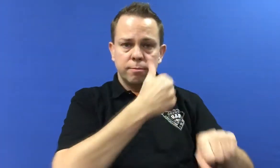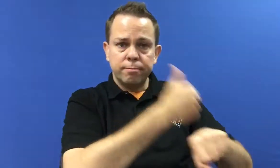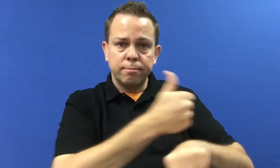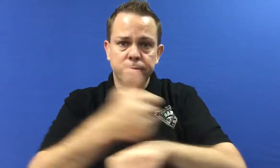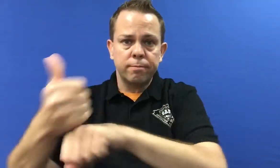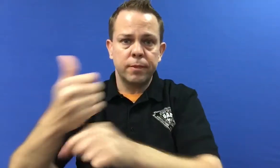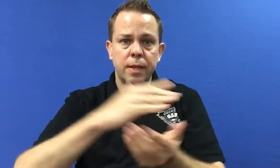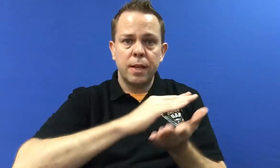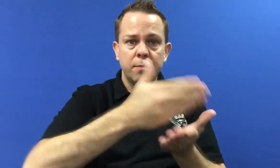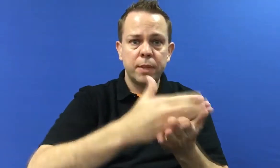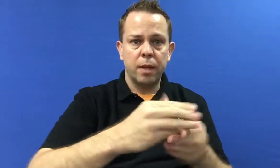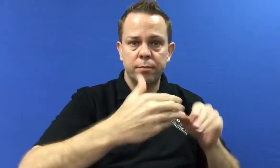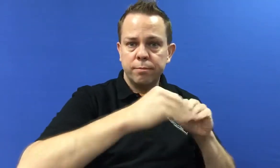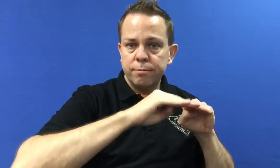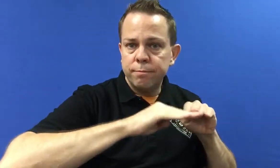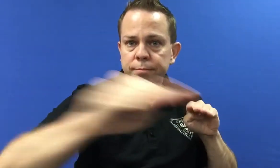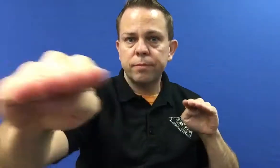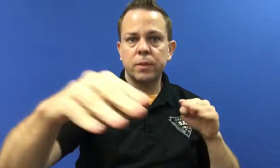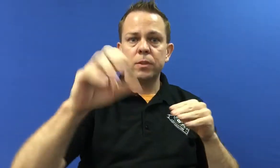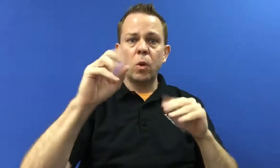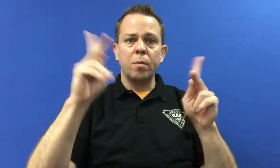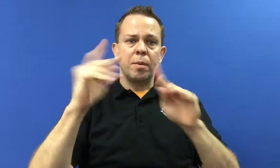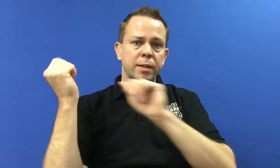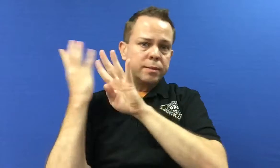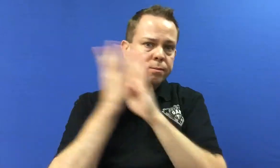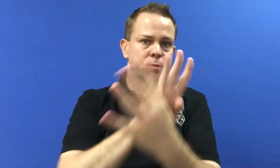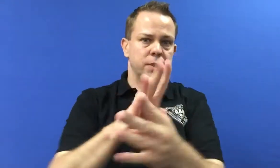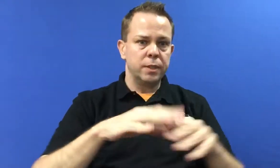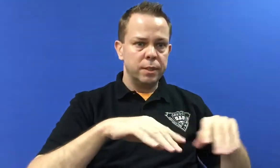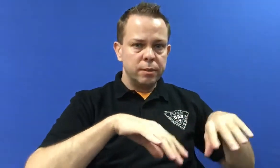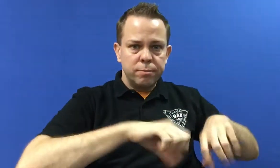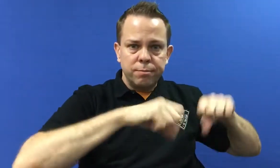They will set up laptops so people can come